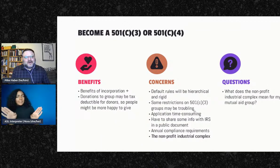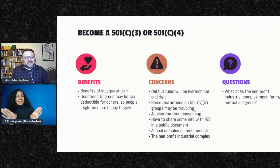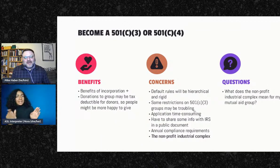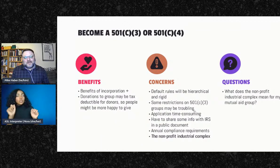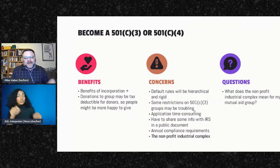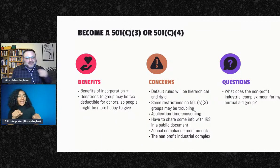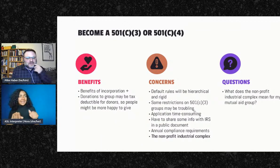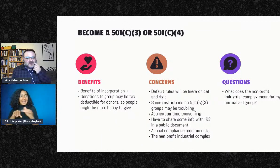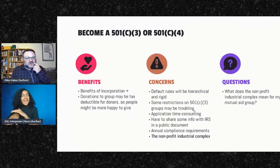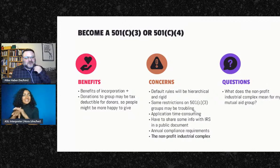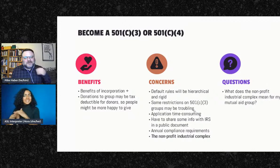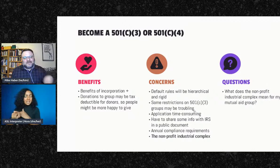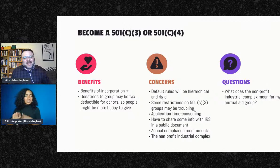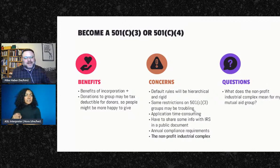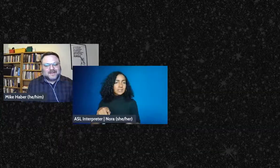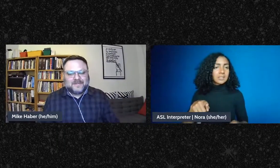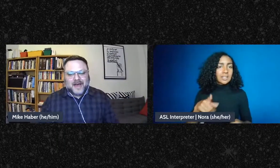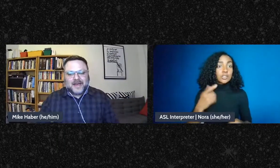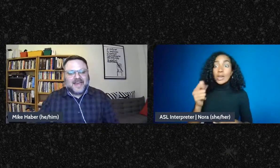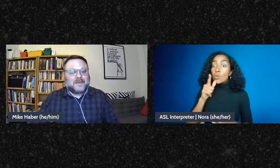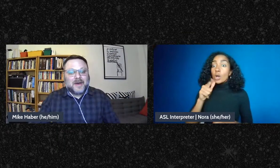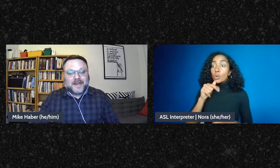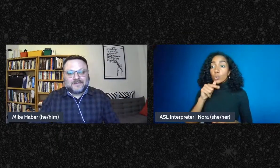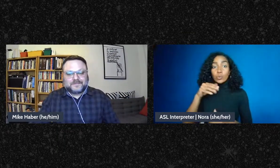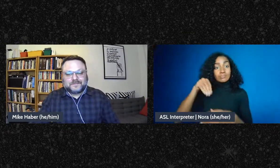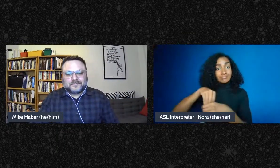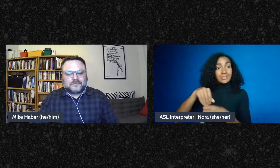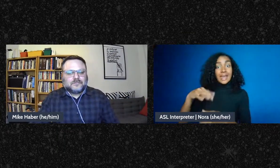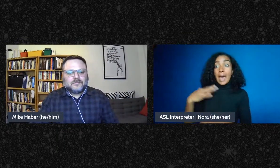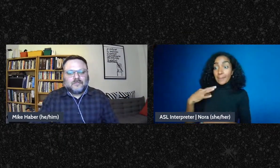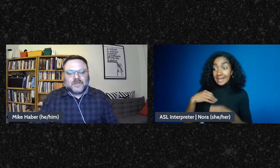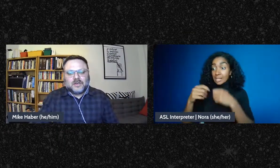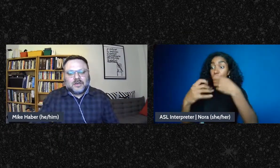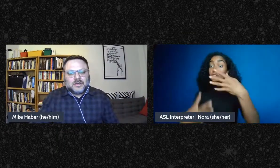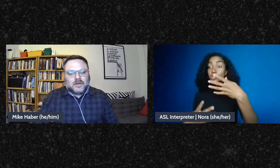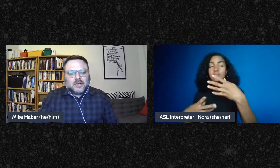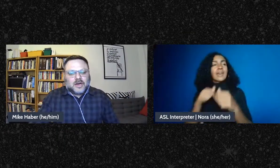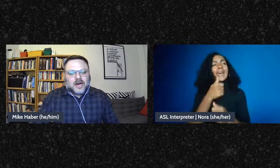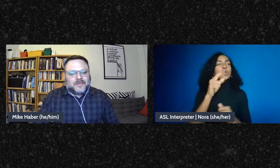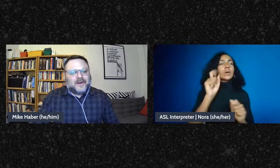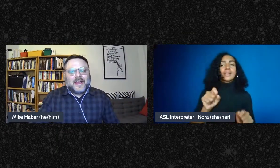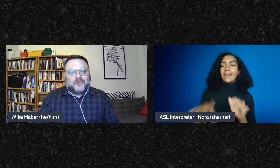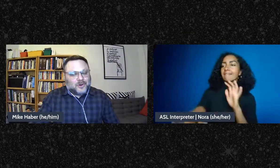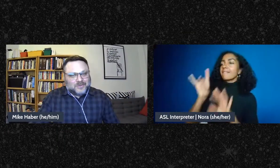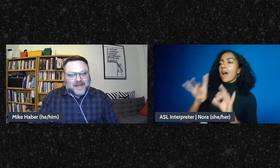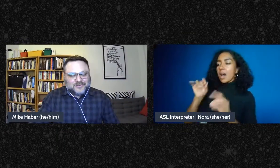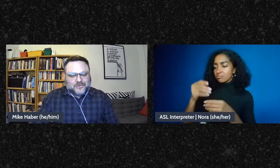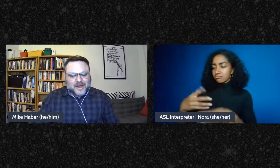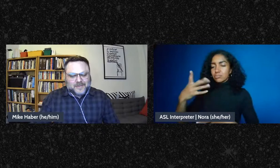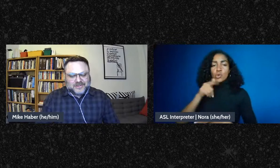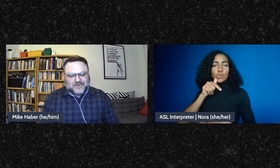put in those applications could be obtained by anybody. There are annual compliance requirements,